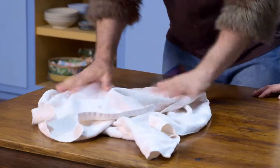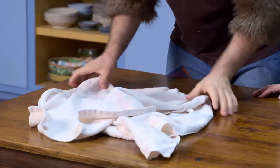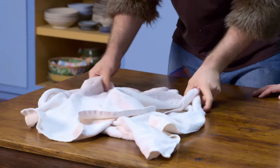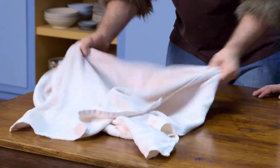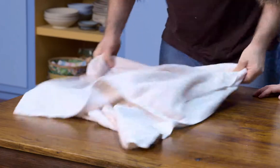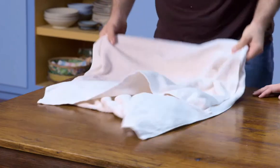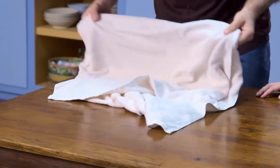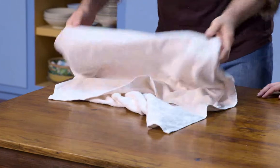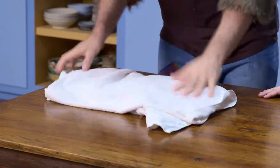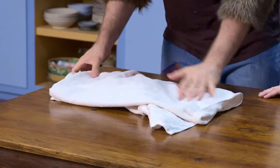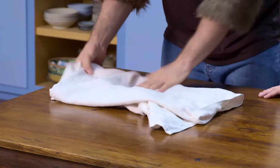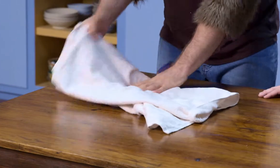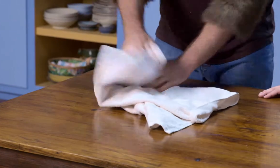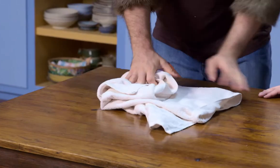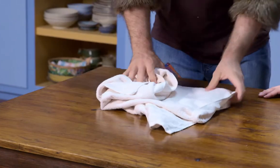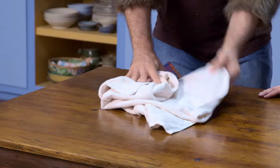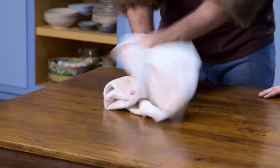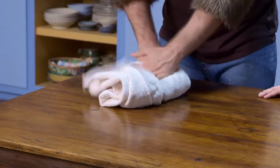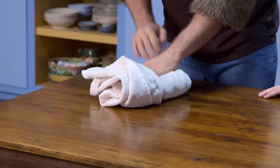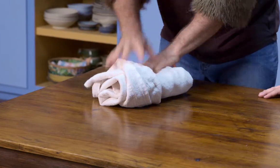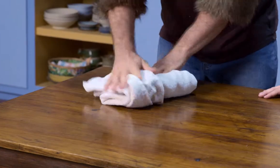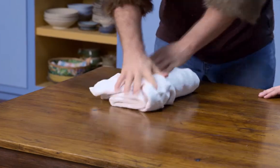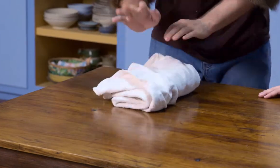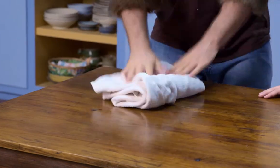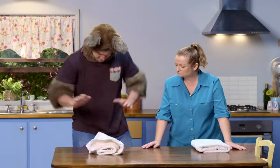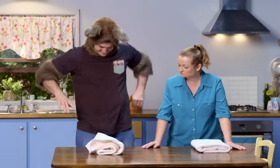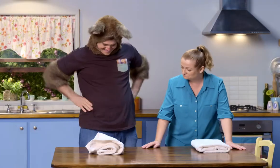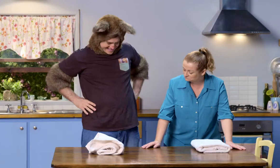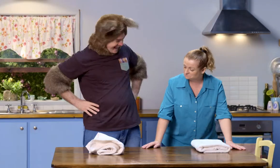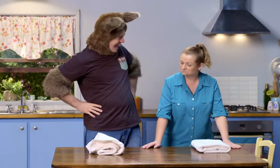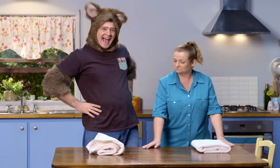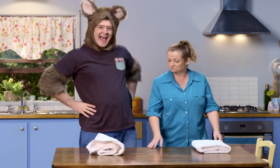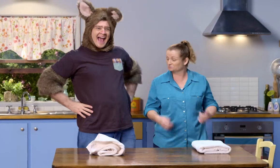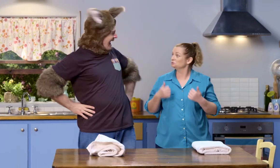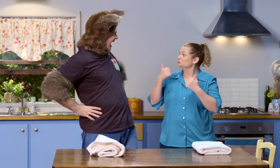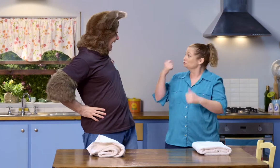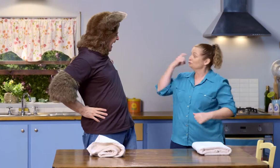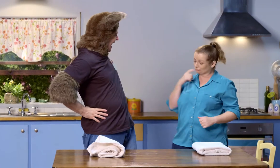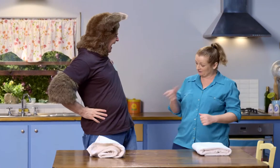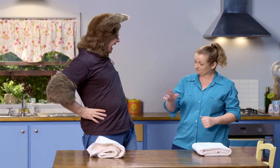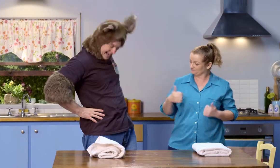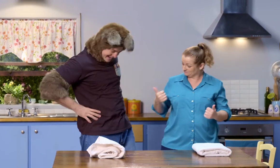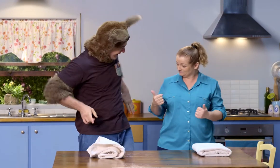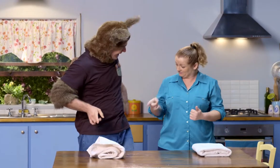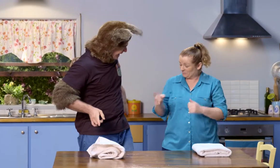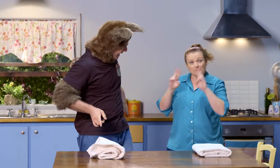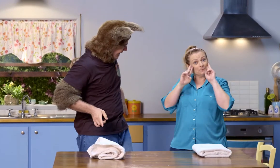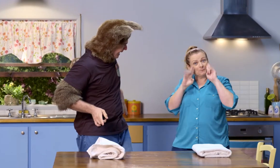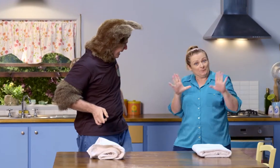That...that... Fold, fold. Done. Hmm. It's a good try.